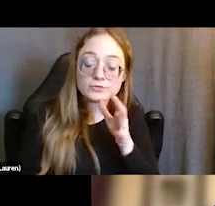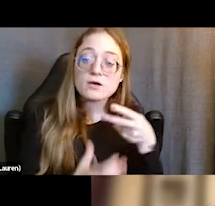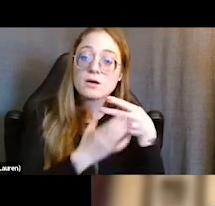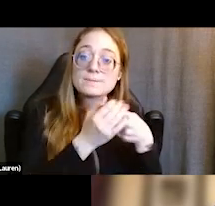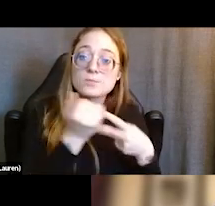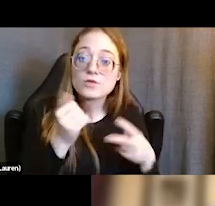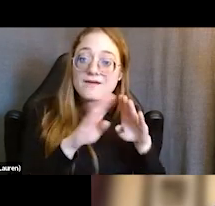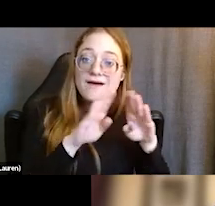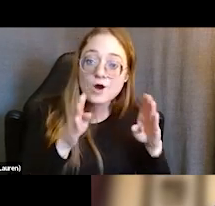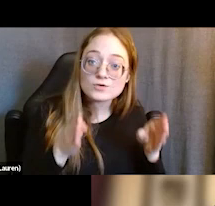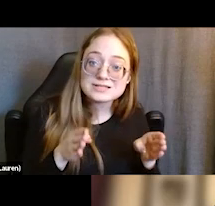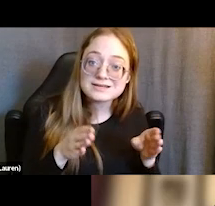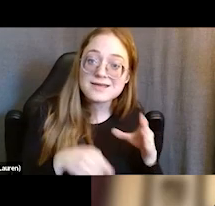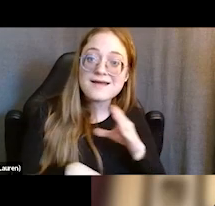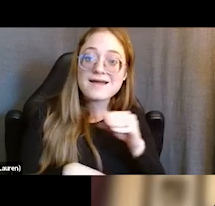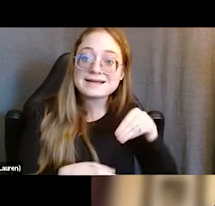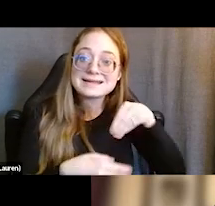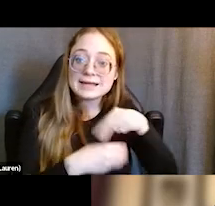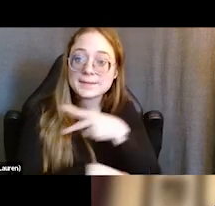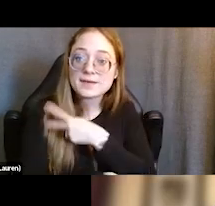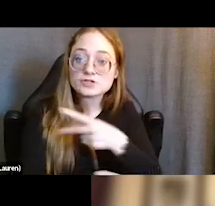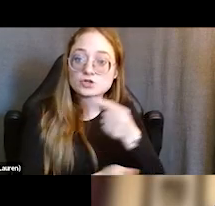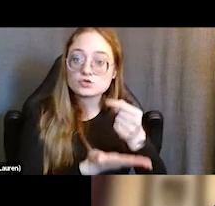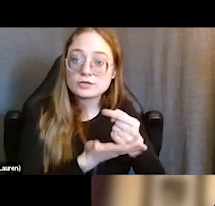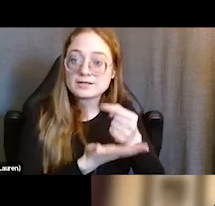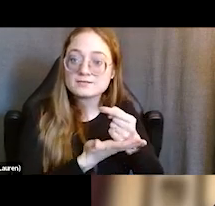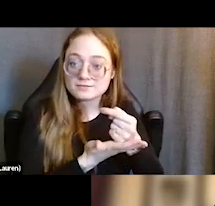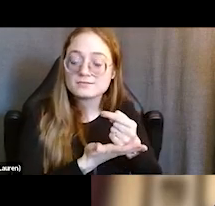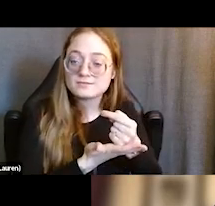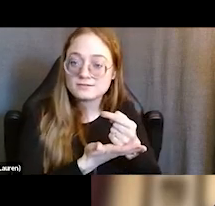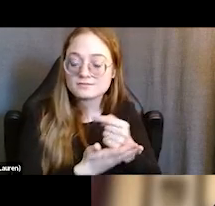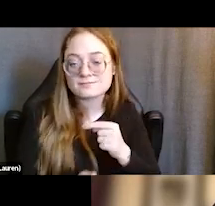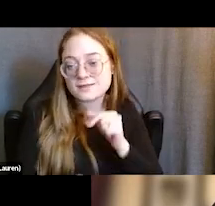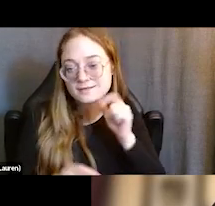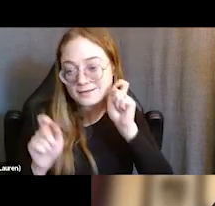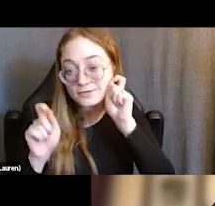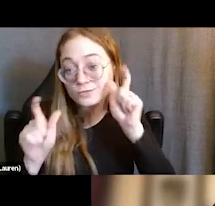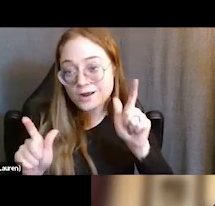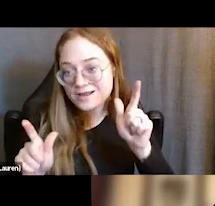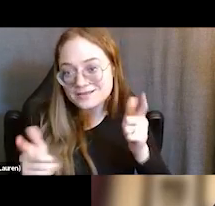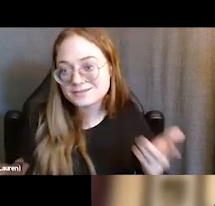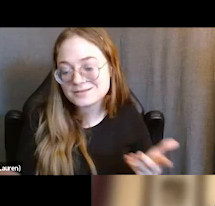and in terms of inpatient treatment facilities, I'm sure this is no surprise to others 'cause I think this is a problem nationwide,